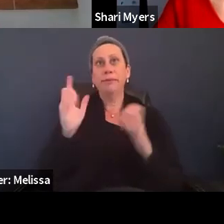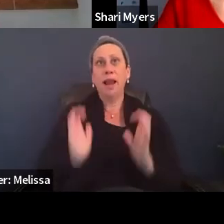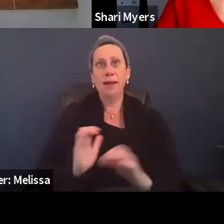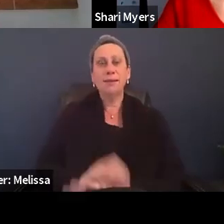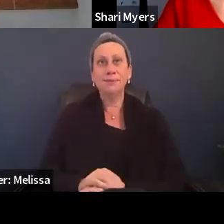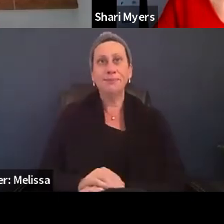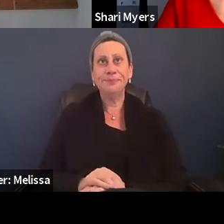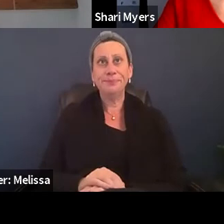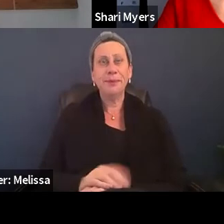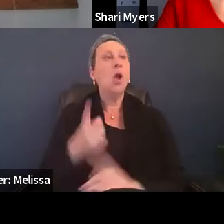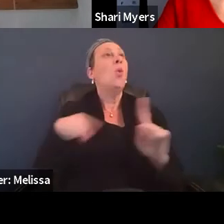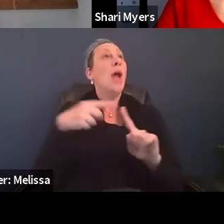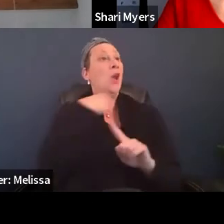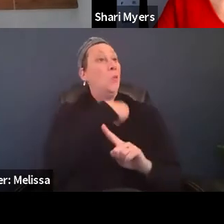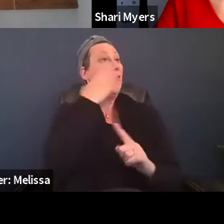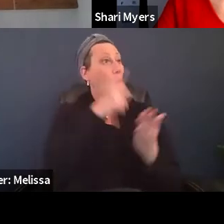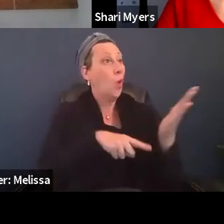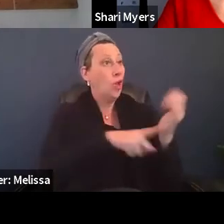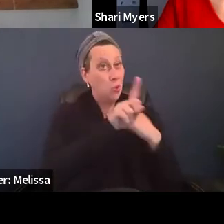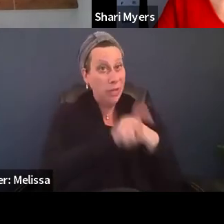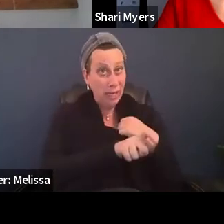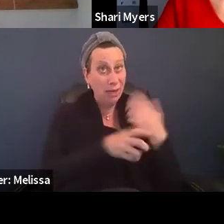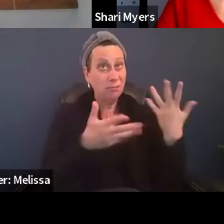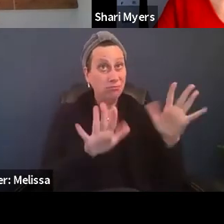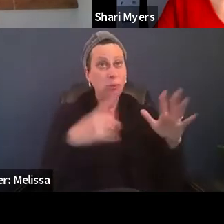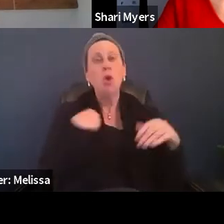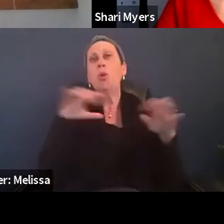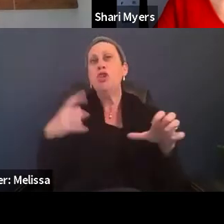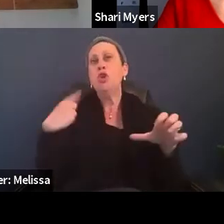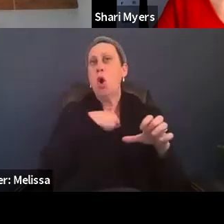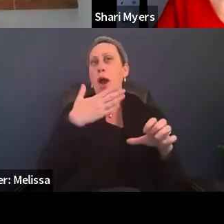once we know what they need we do our best to meet that need.